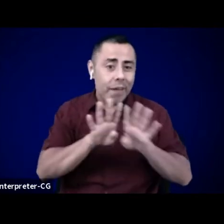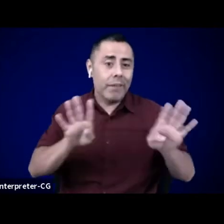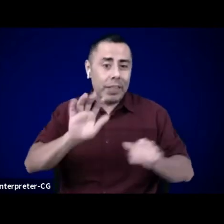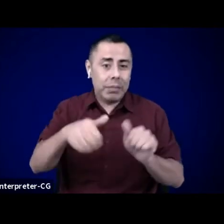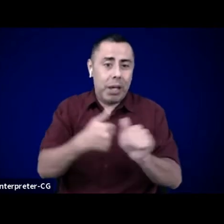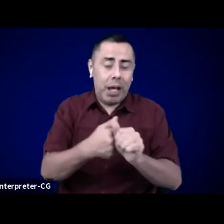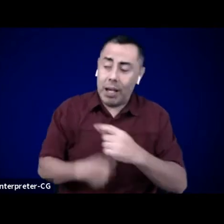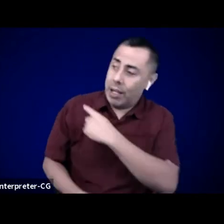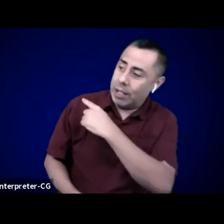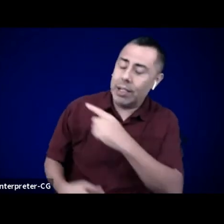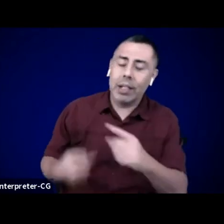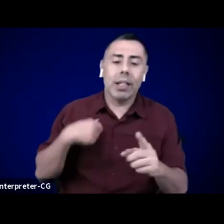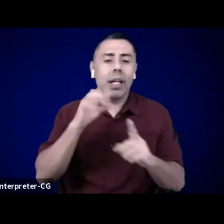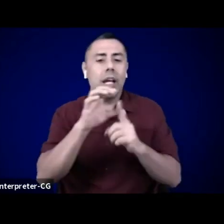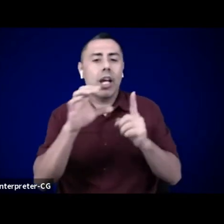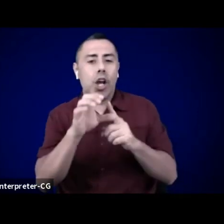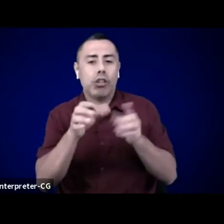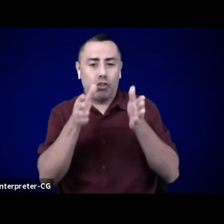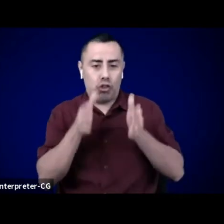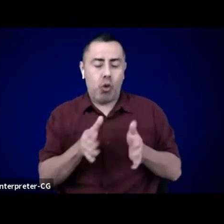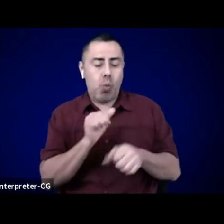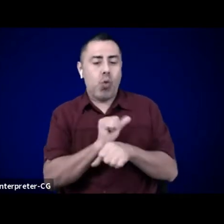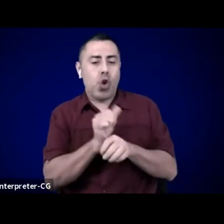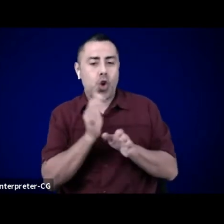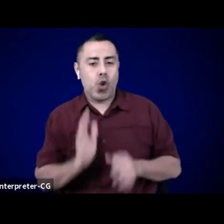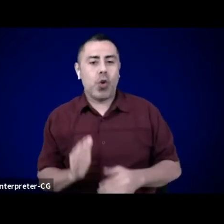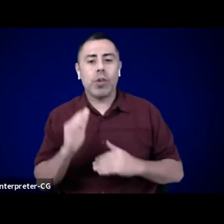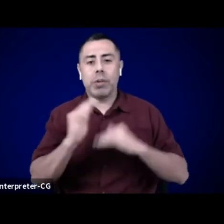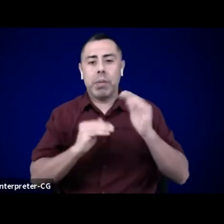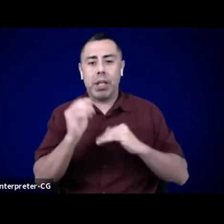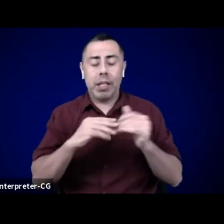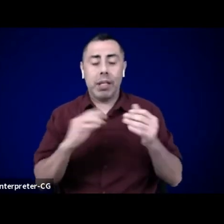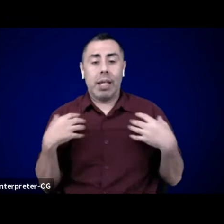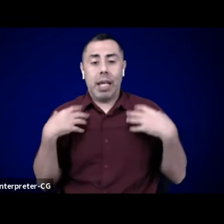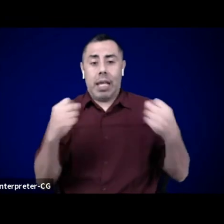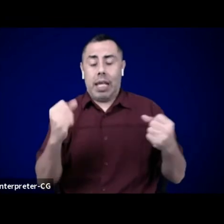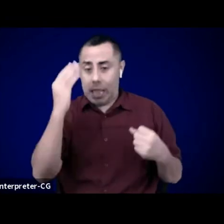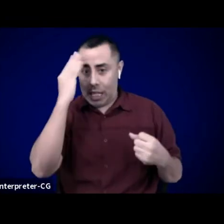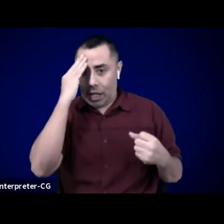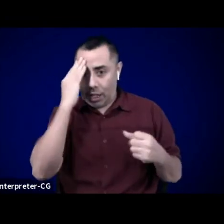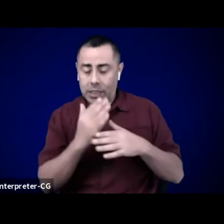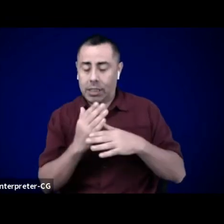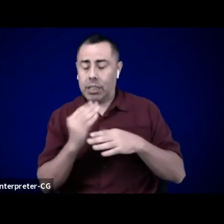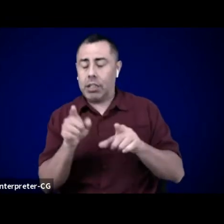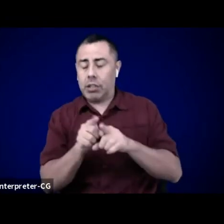between healing, justice, system change, re-indigenization, and queer futures.